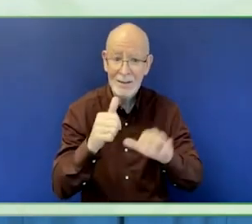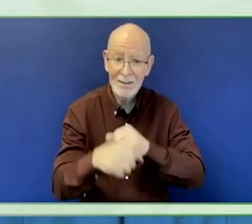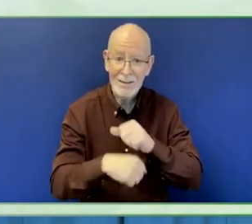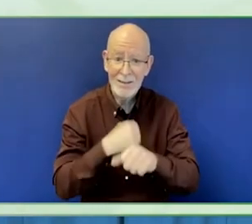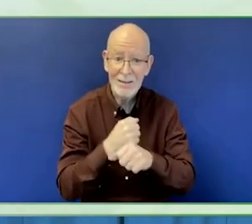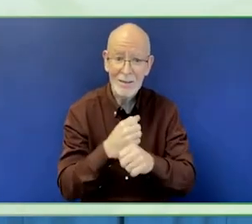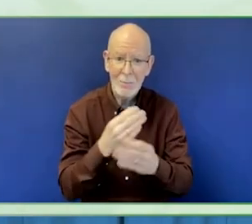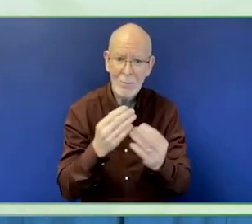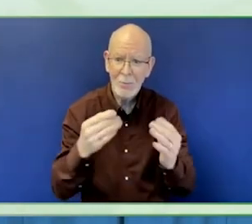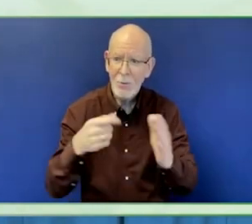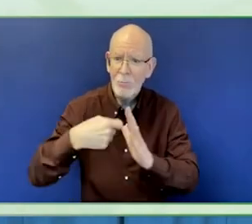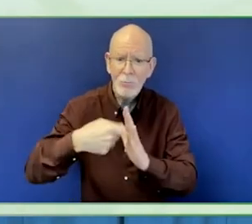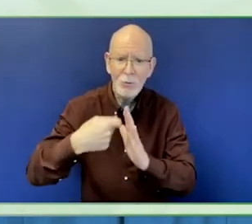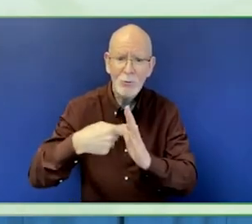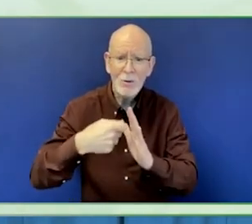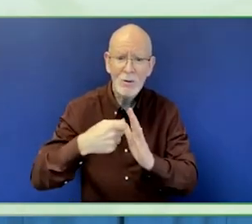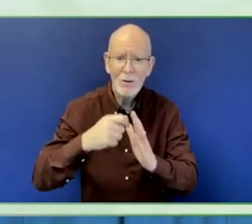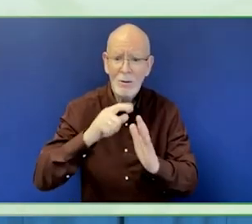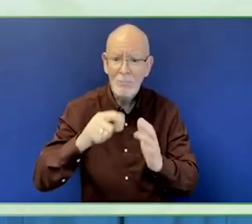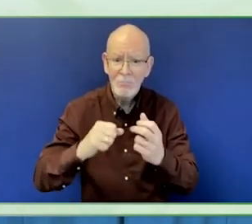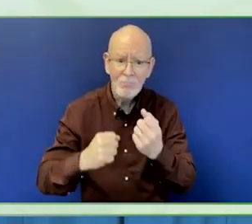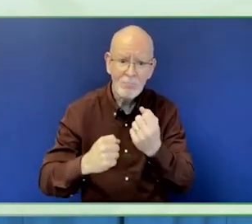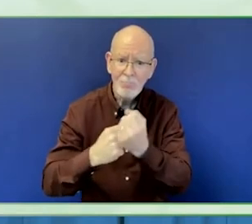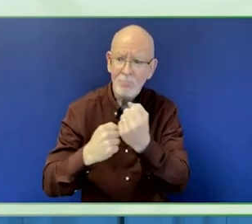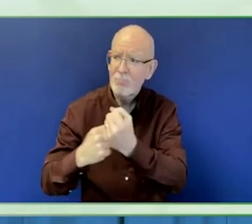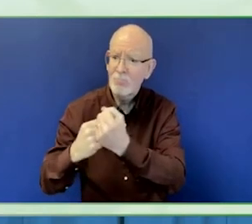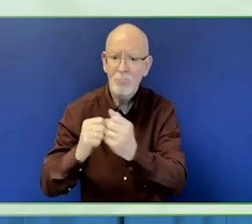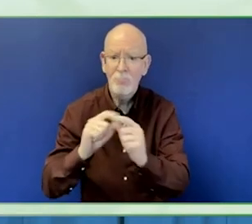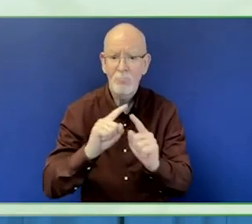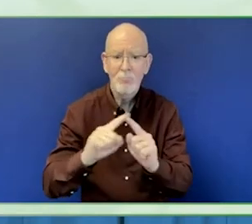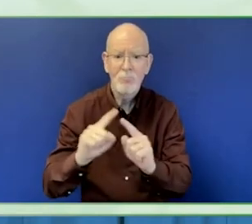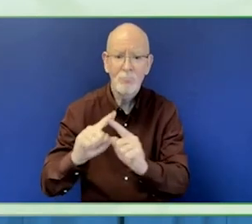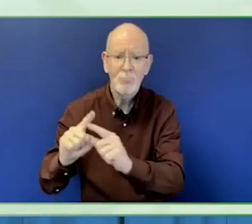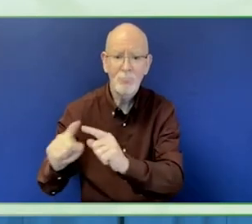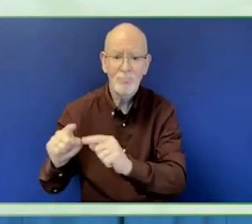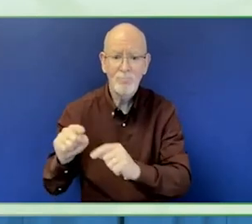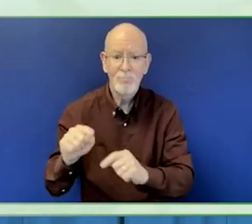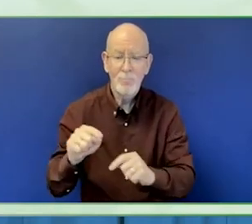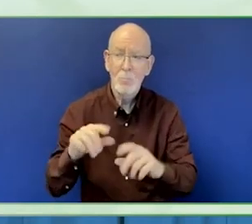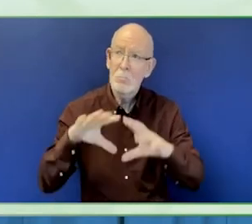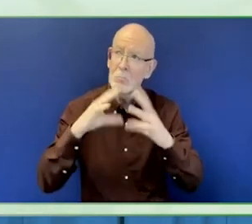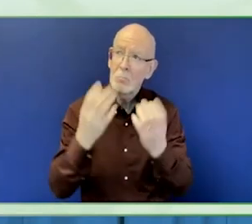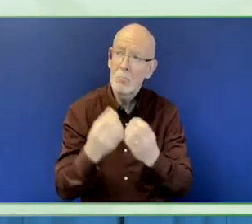50 projects, one quarter, about projects on disability.